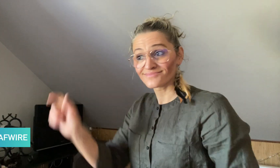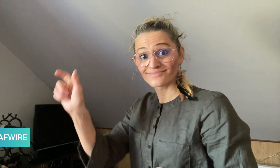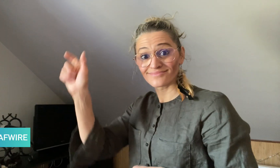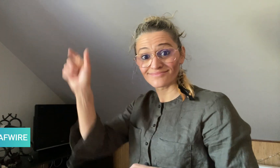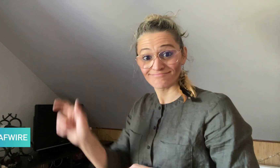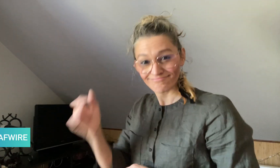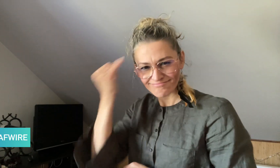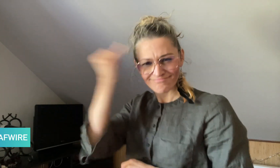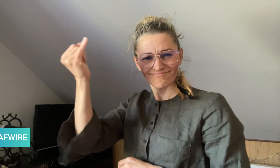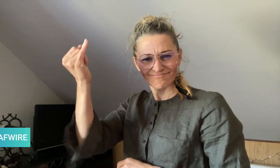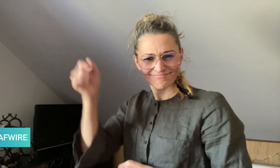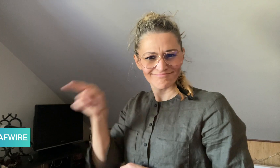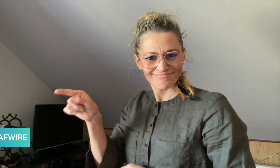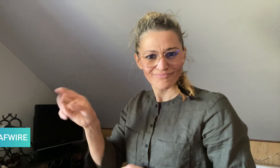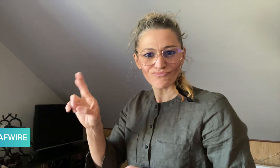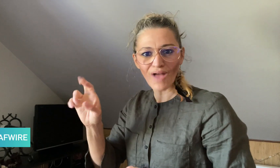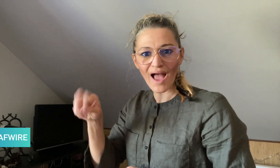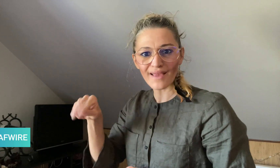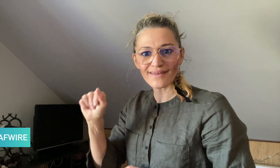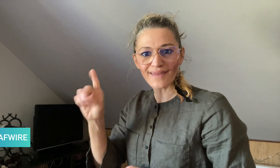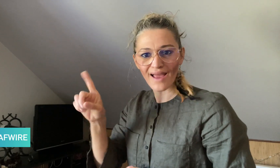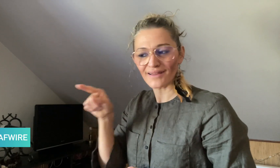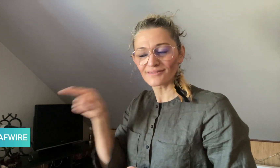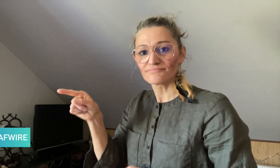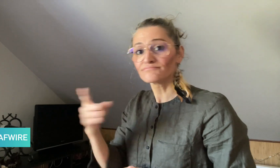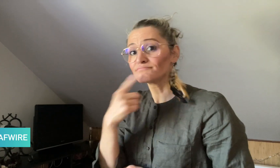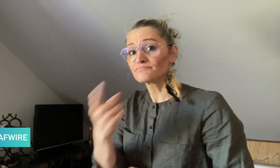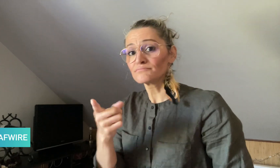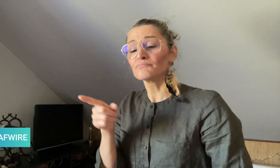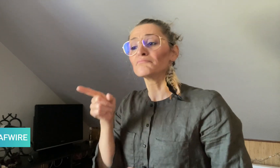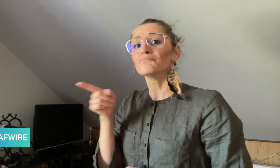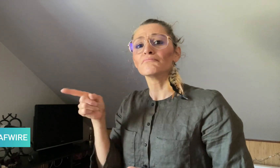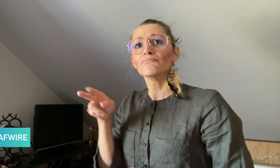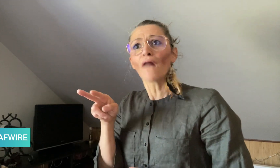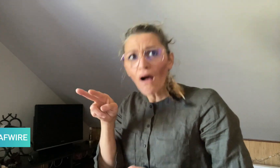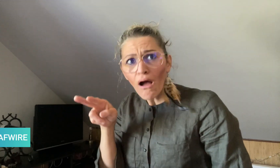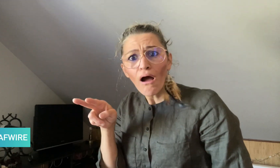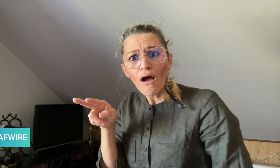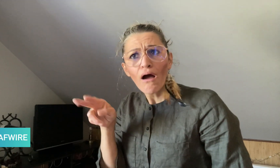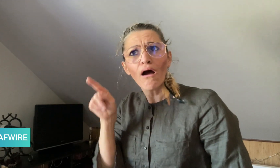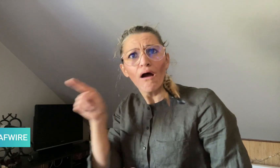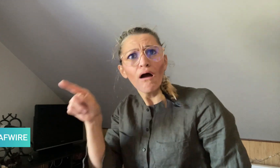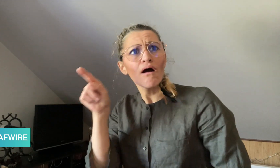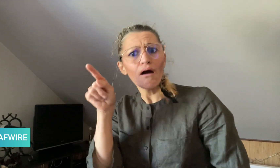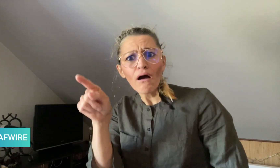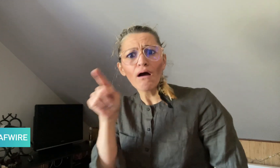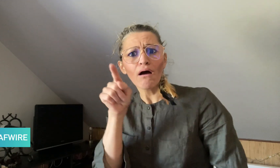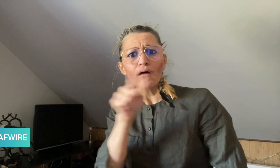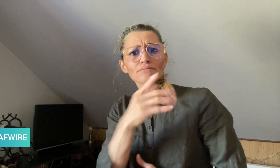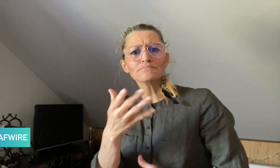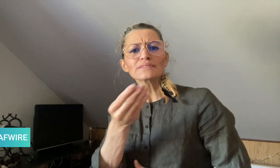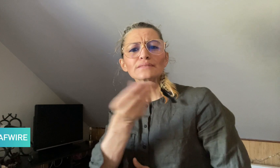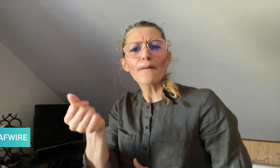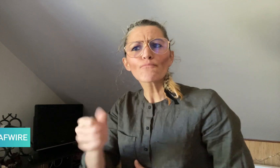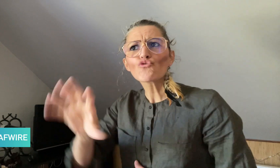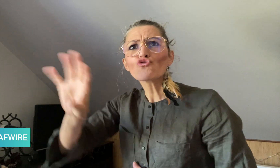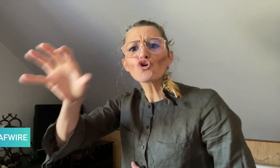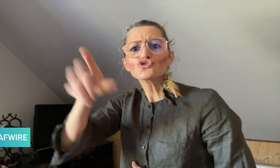Renad said that he came up with this invention after learning